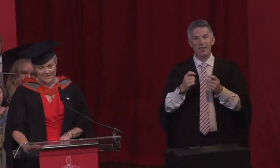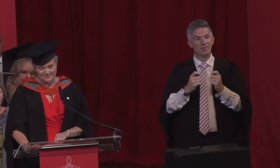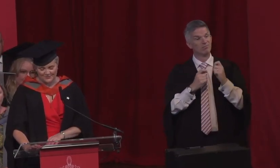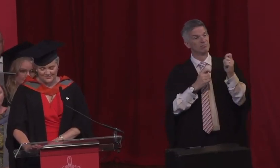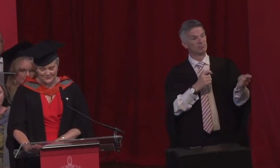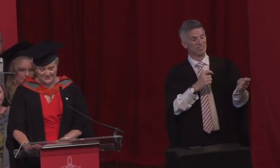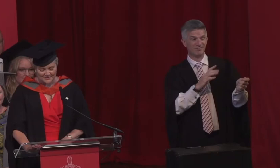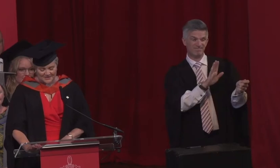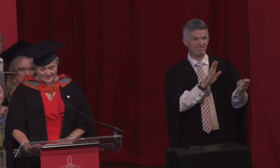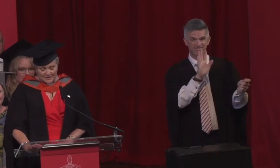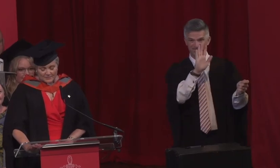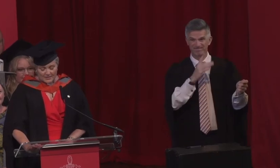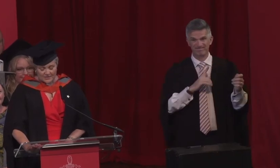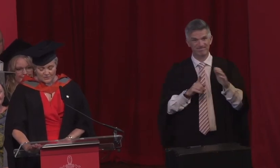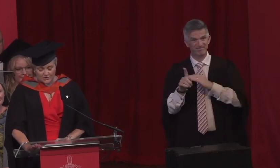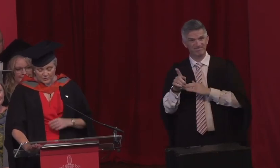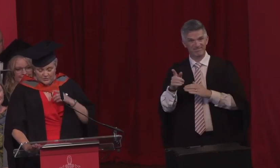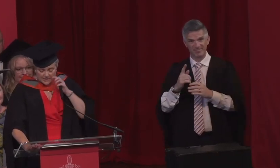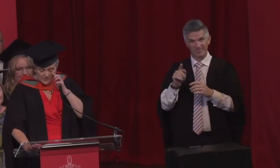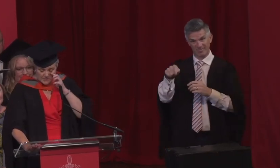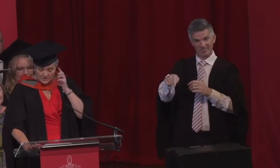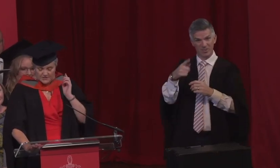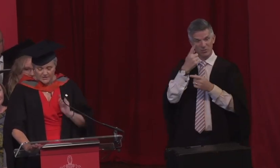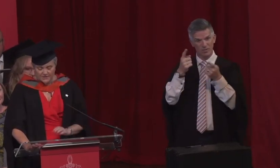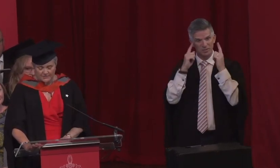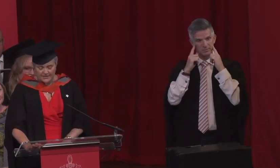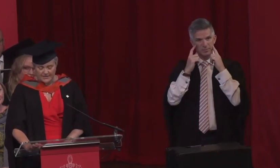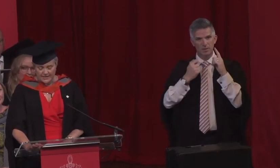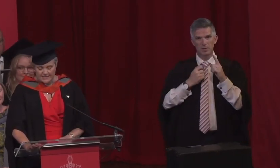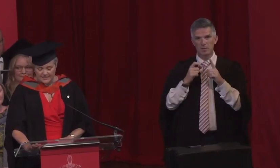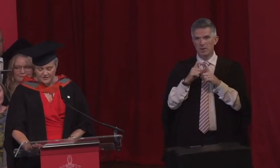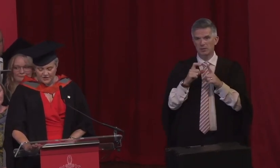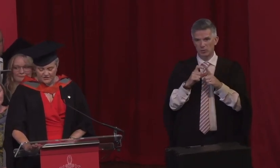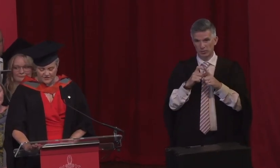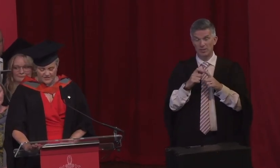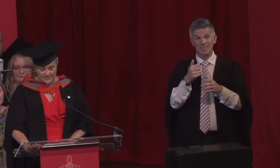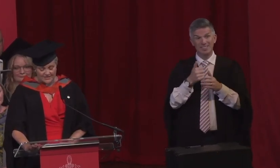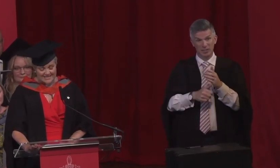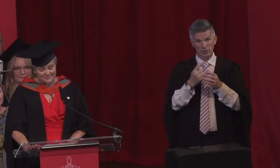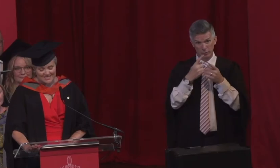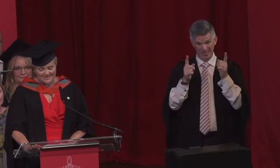a month! My daughter also started her degree at Staffordshire University on the same day as me,